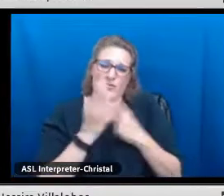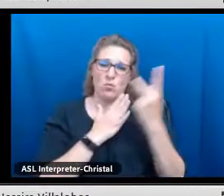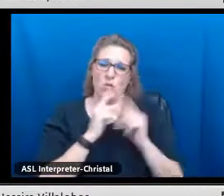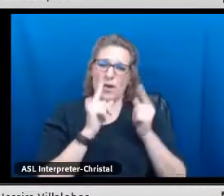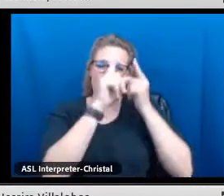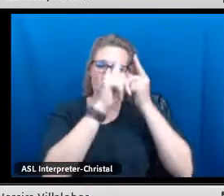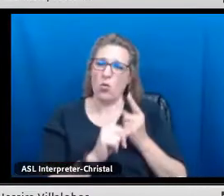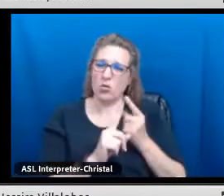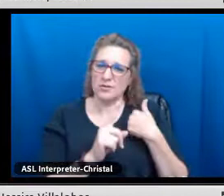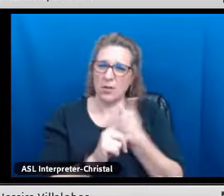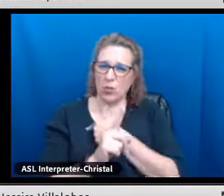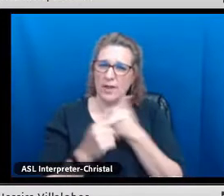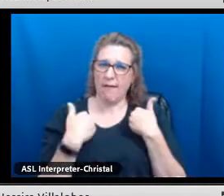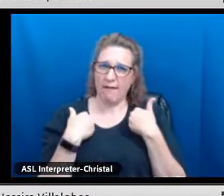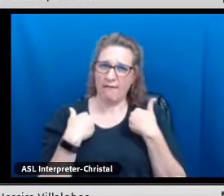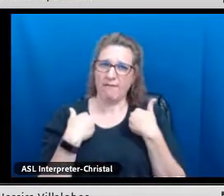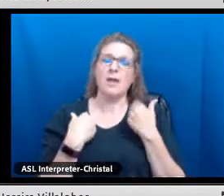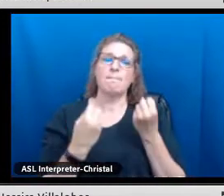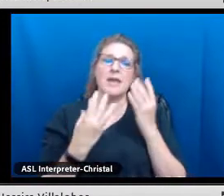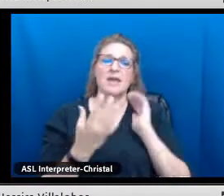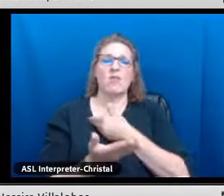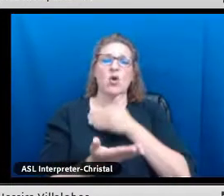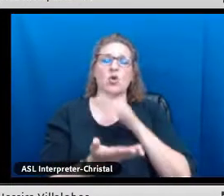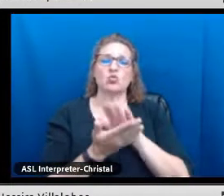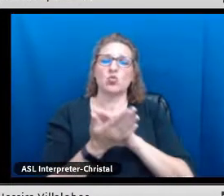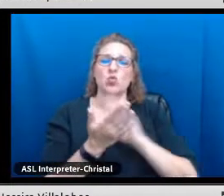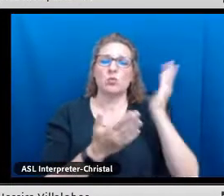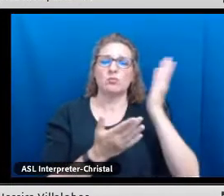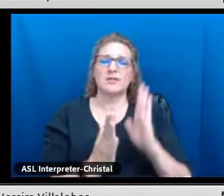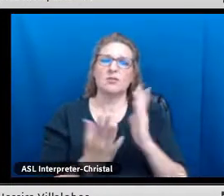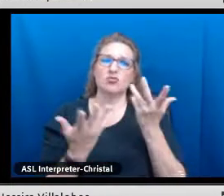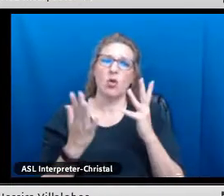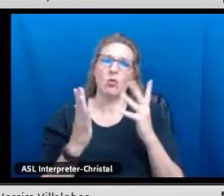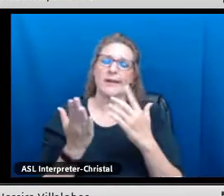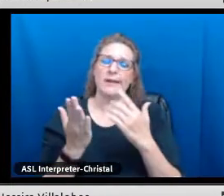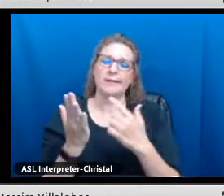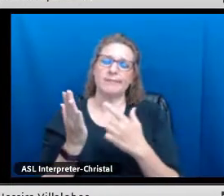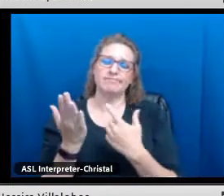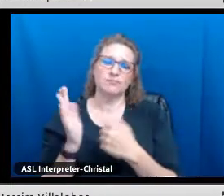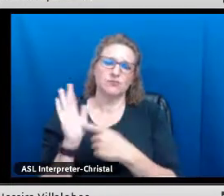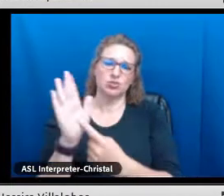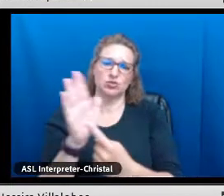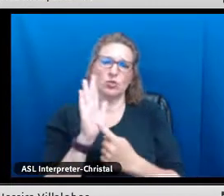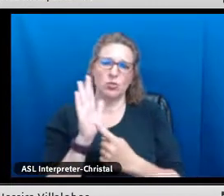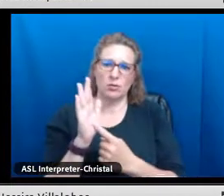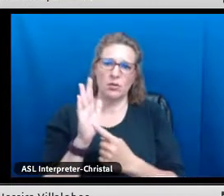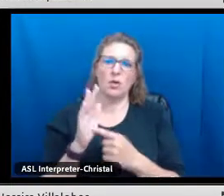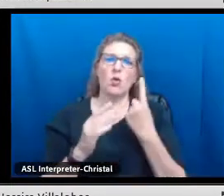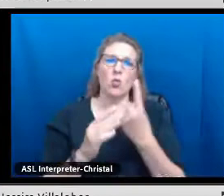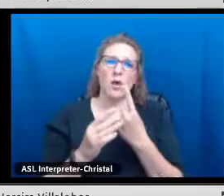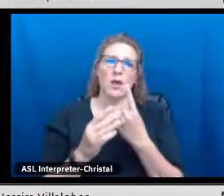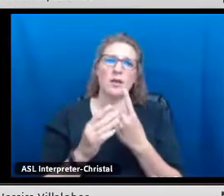Here are just a few of the program goals and many of our co-presenters already went through